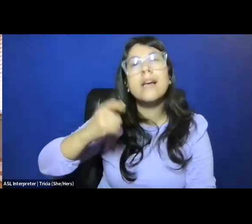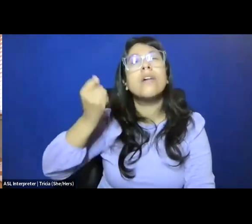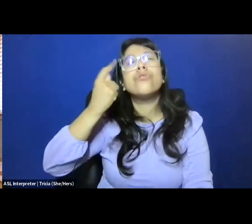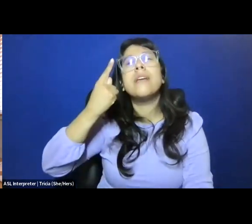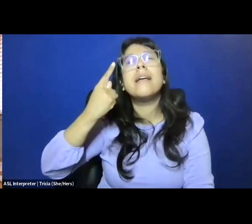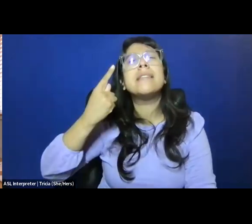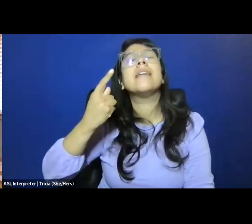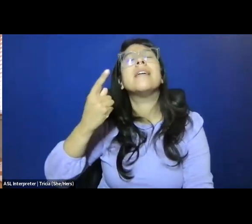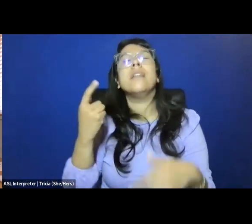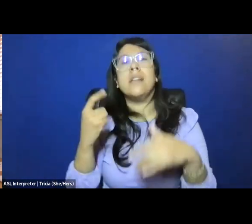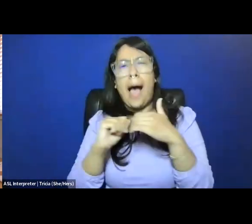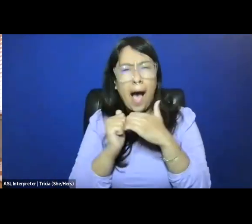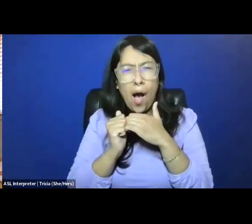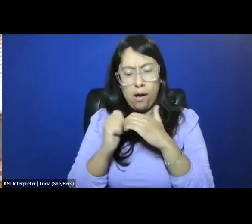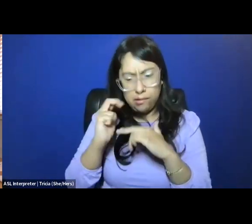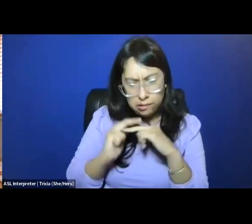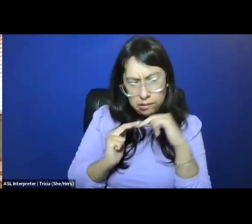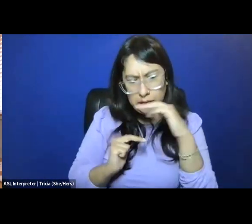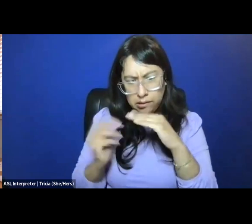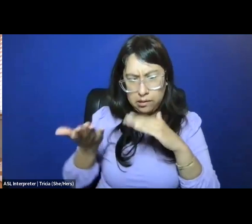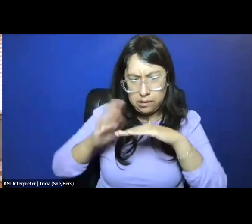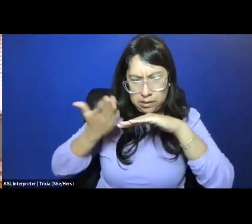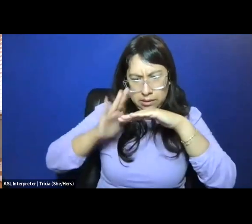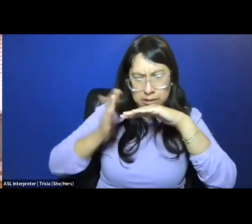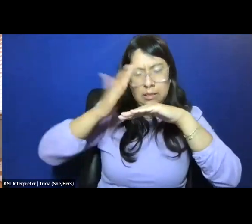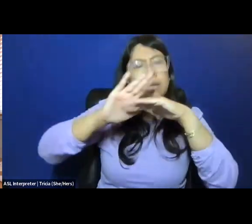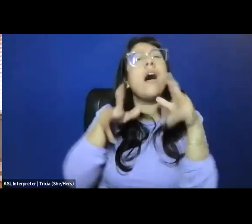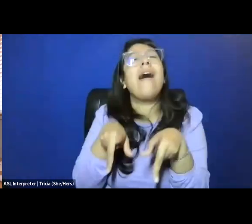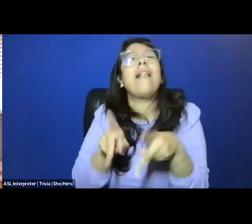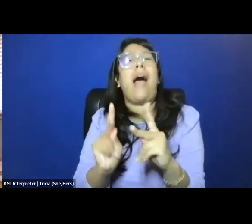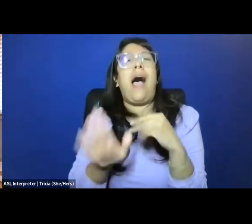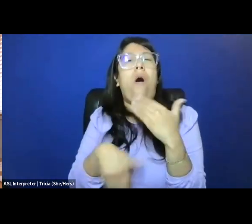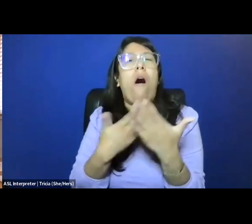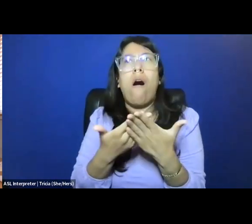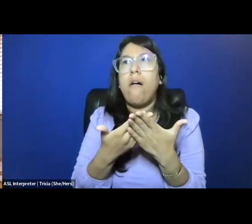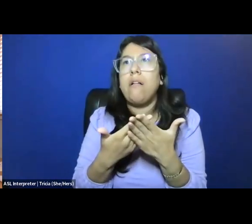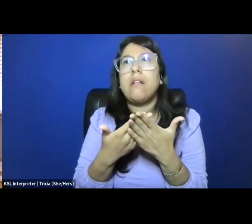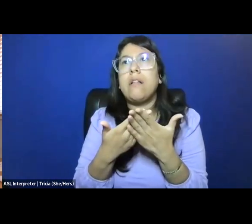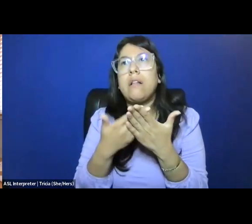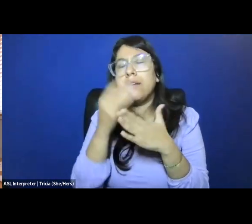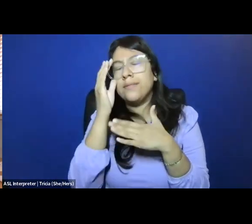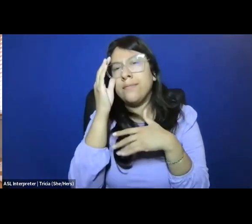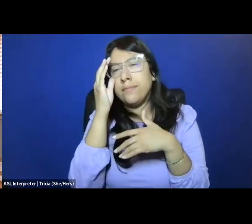the sort of basic building blocks or infrastructure that permit all of the sorts of, you know,